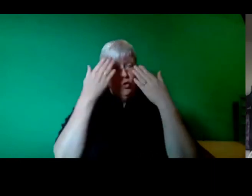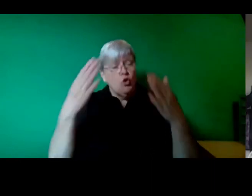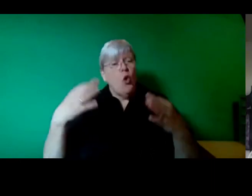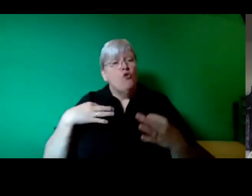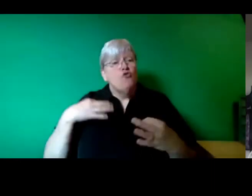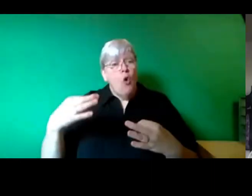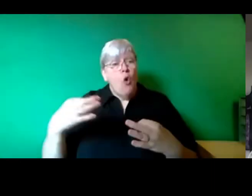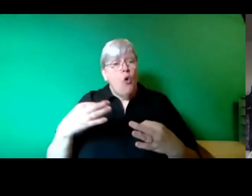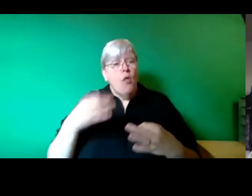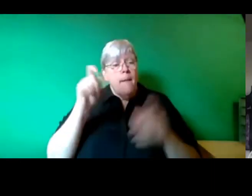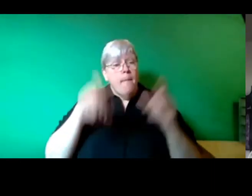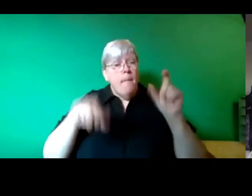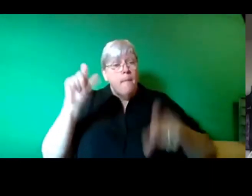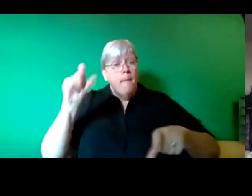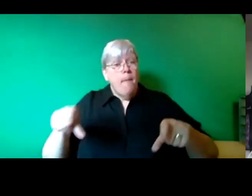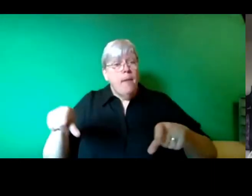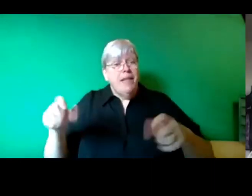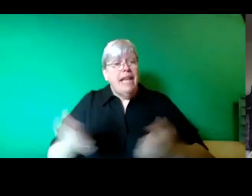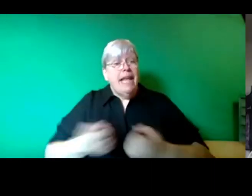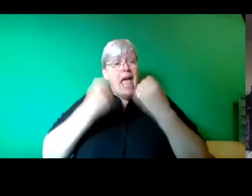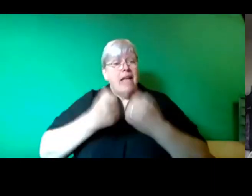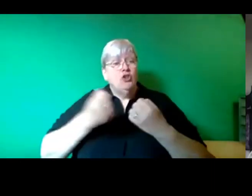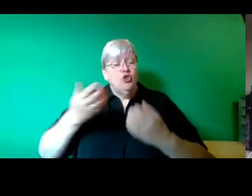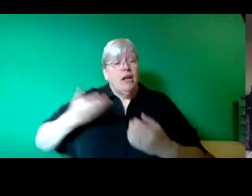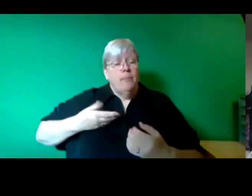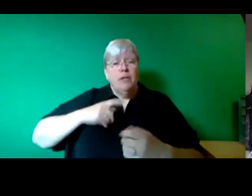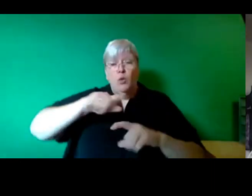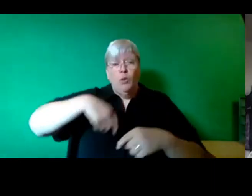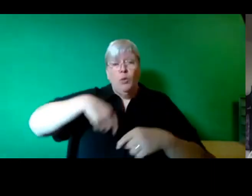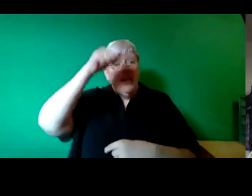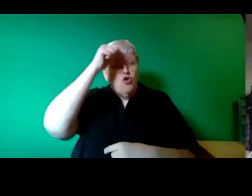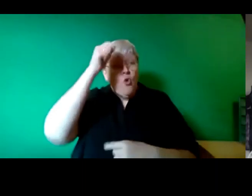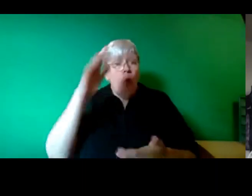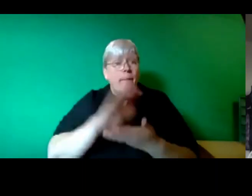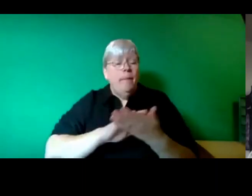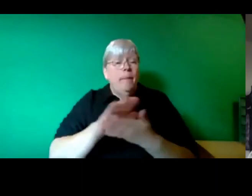Now of course we know that means there are many existing public companies who operate like